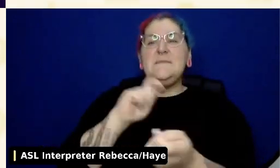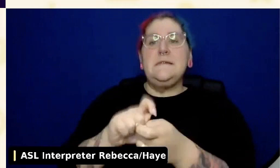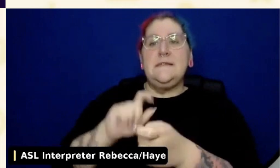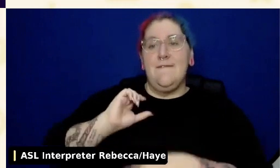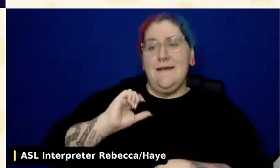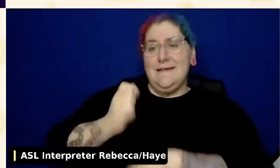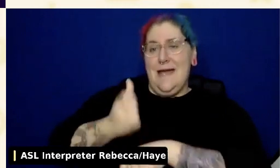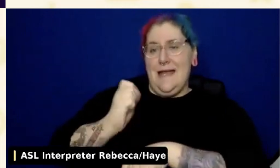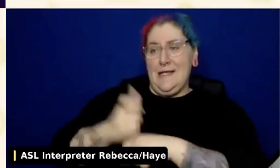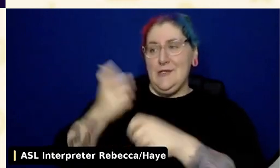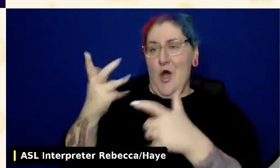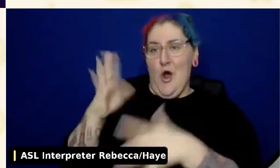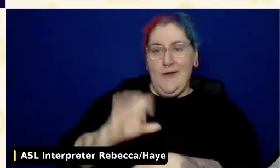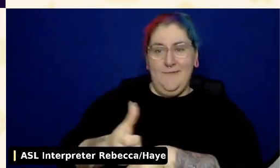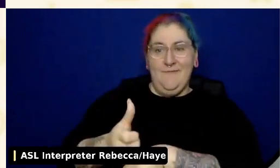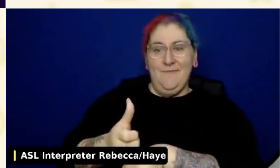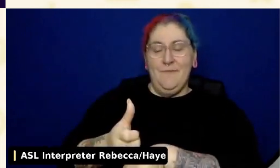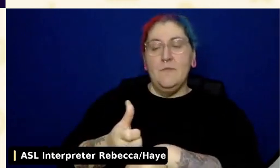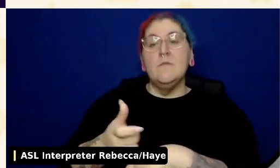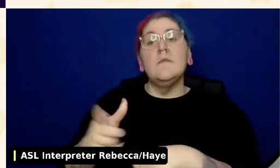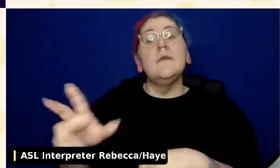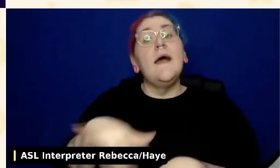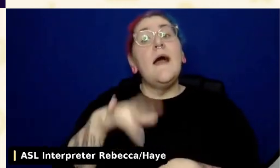And then of course we know in WordPress things are constantly changing.